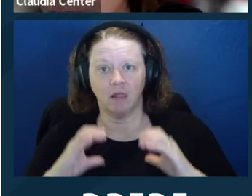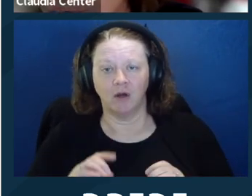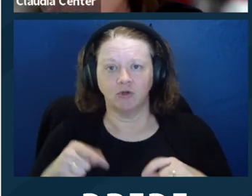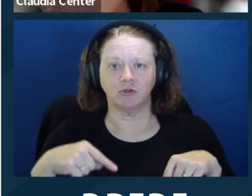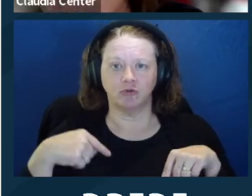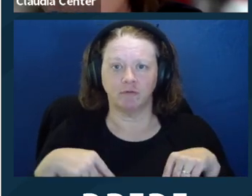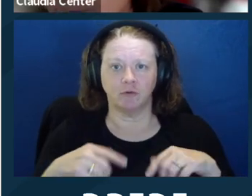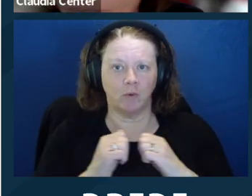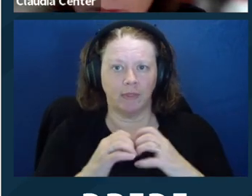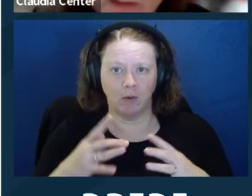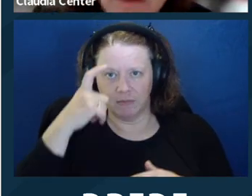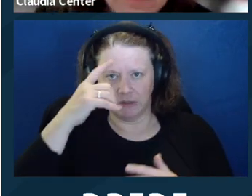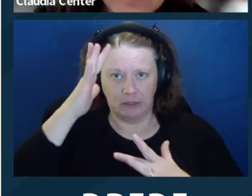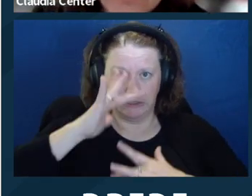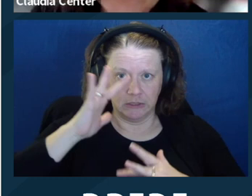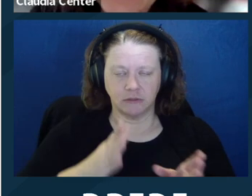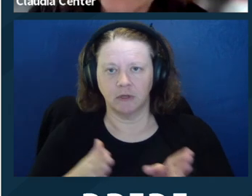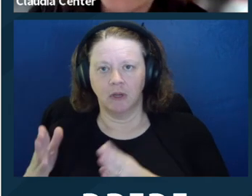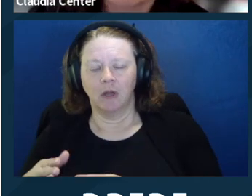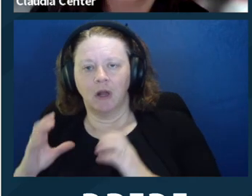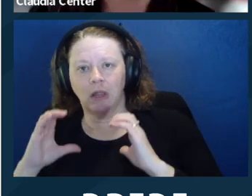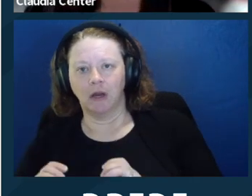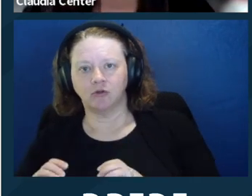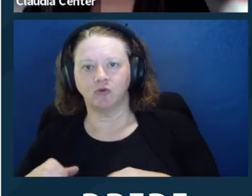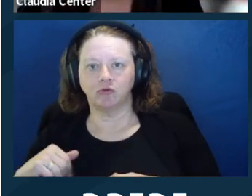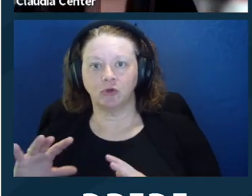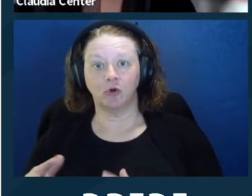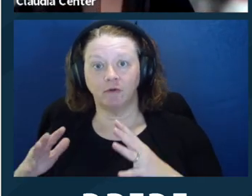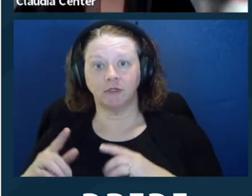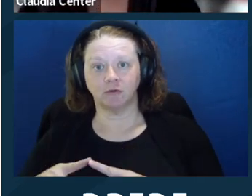trauma. Yeah, that's a really good question. And one